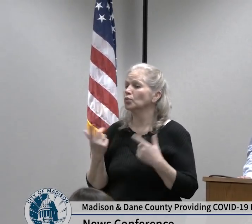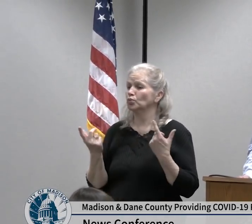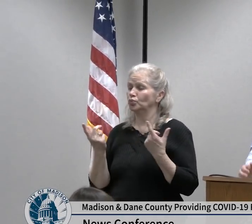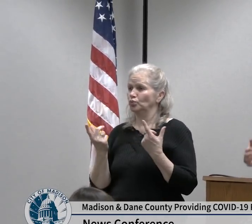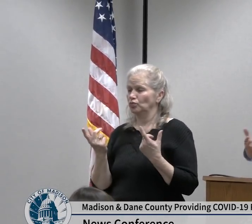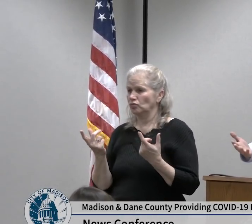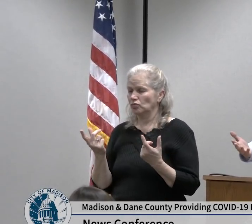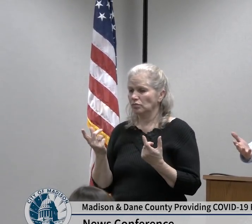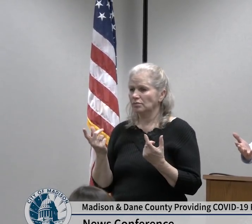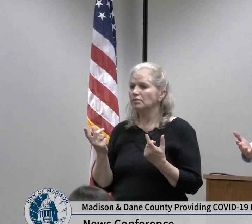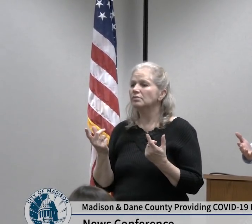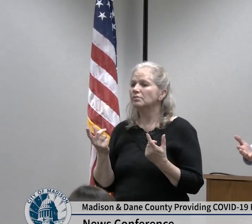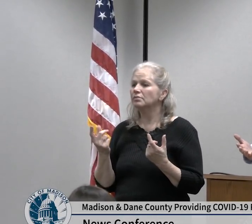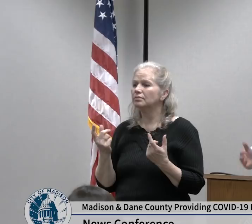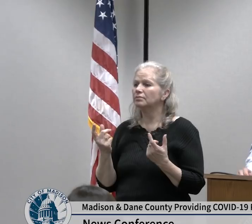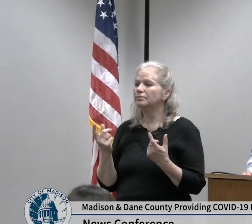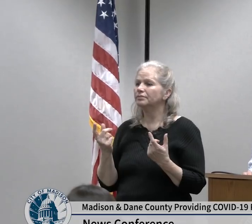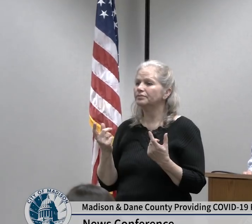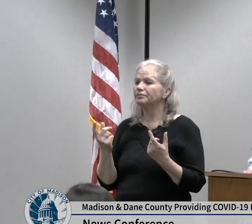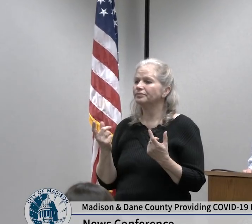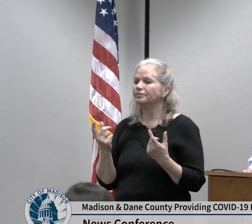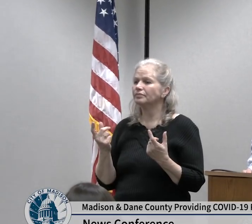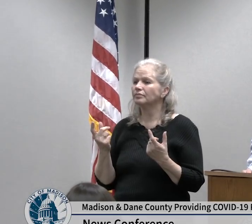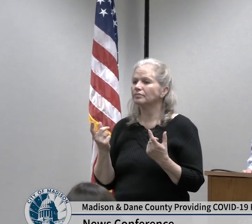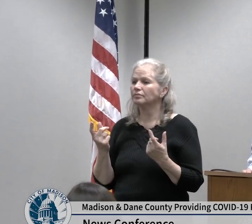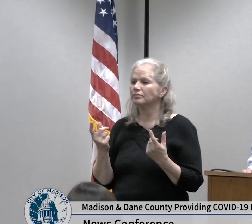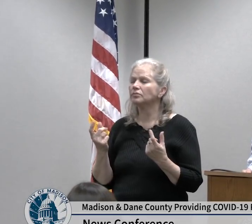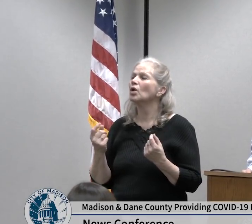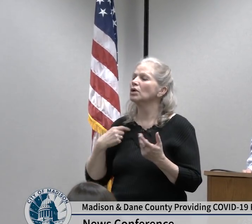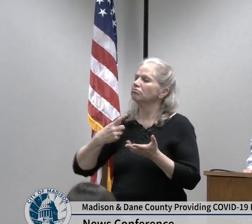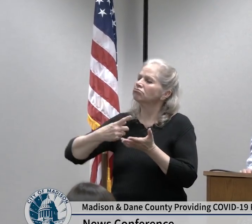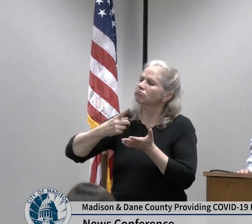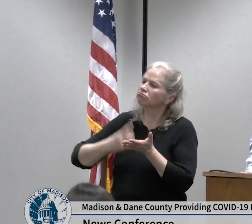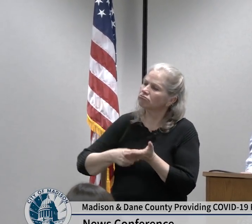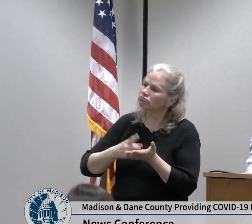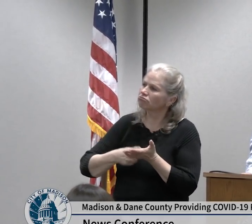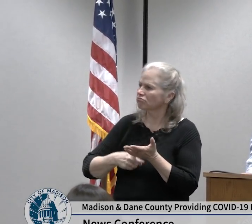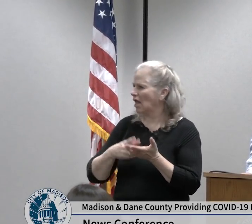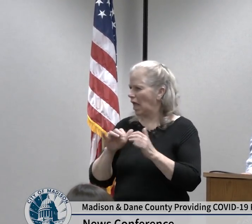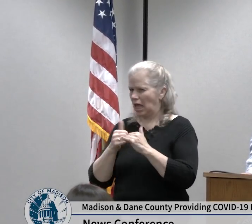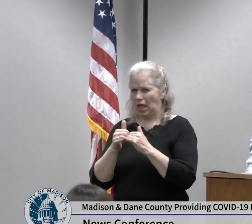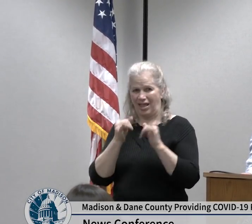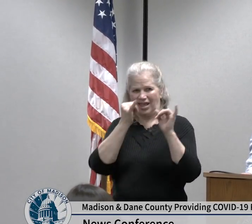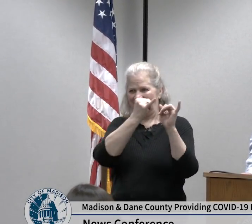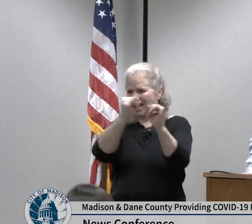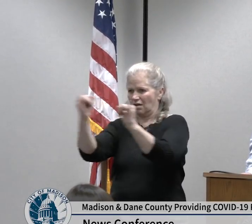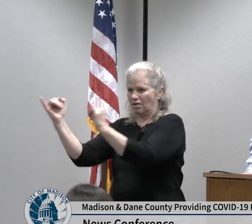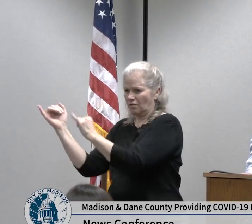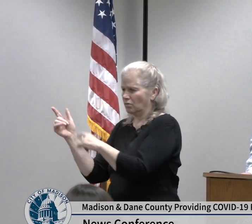over some things an individual can do to empower themselves against COVID-19 and